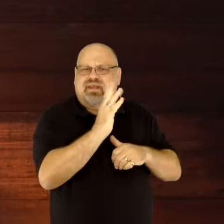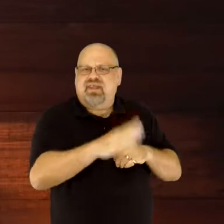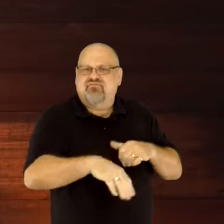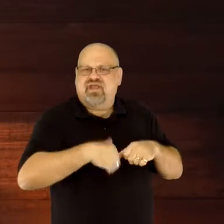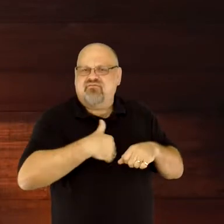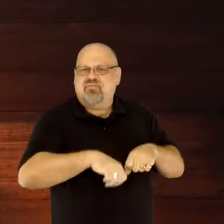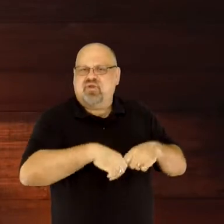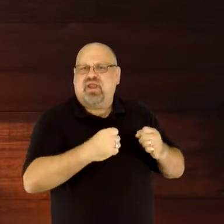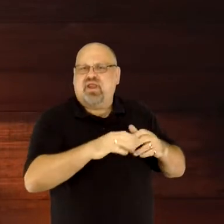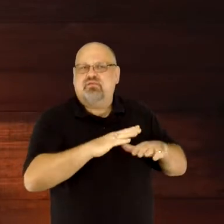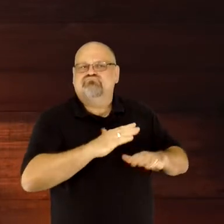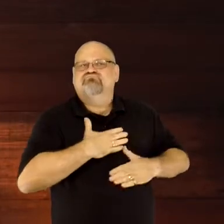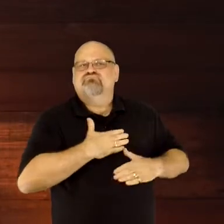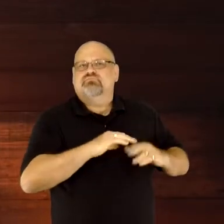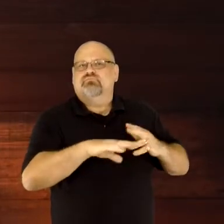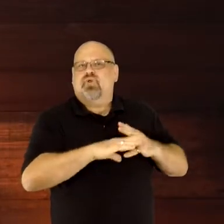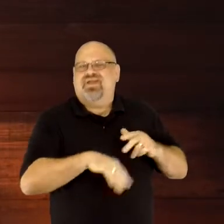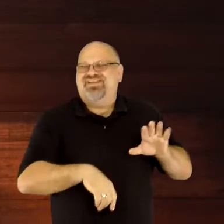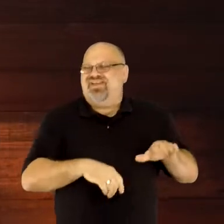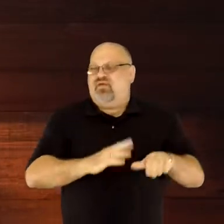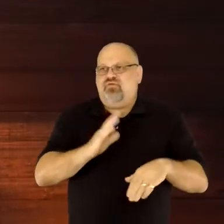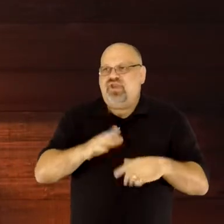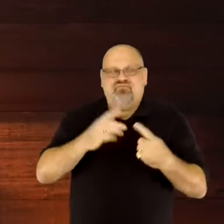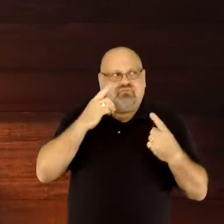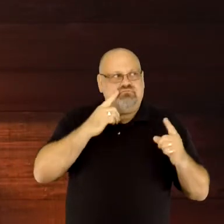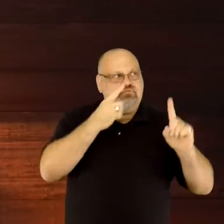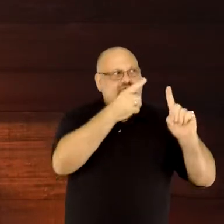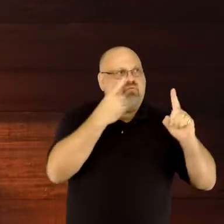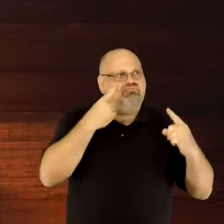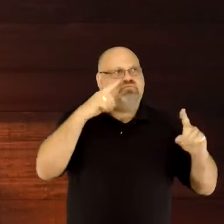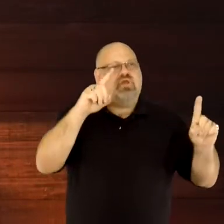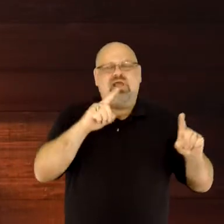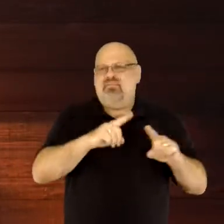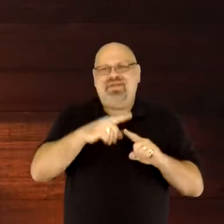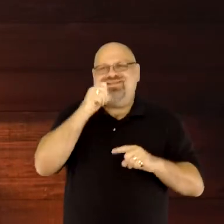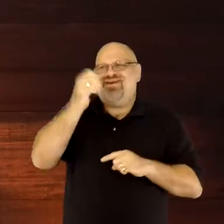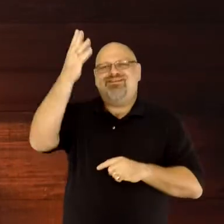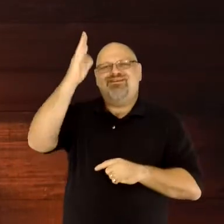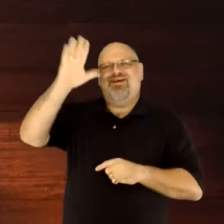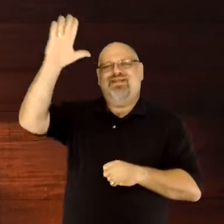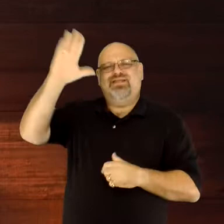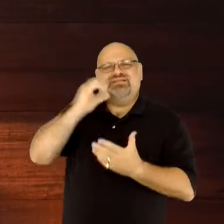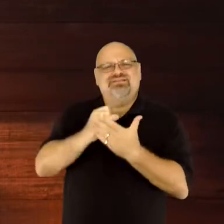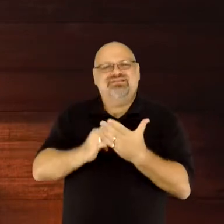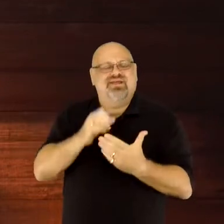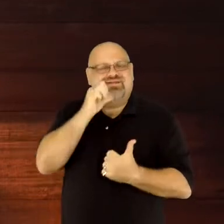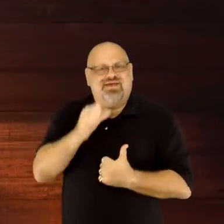Through the blood of Jesus, we are the family of God, and we have peace through His blood.